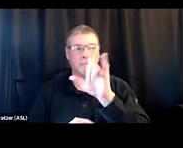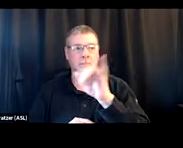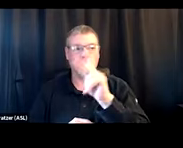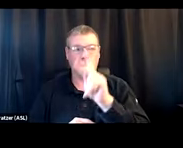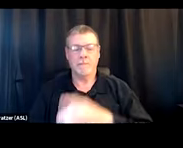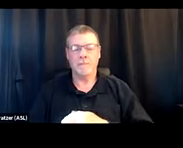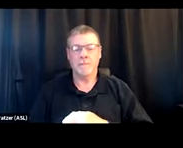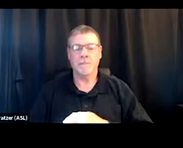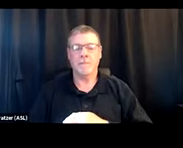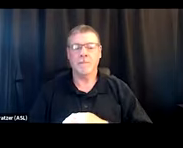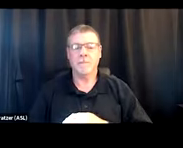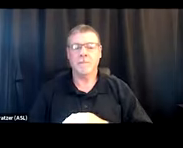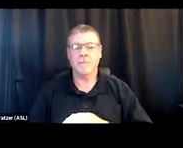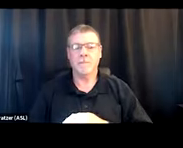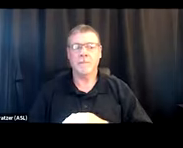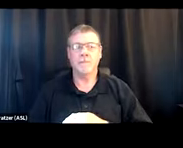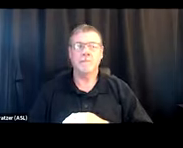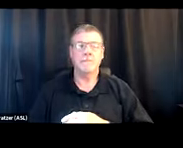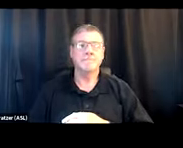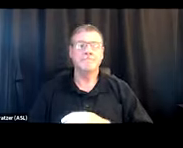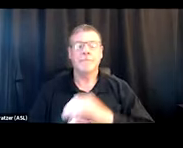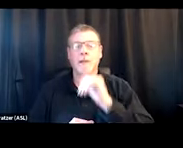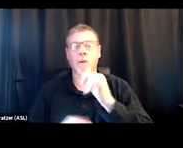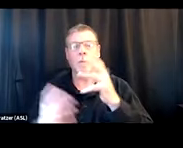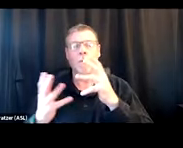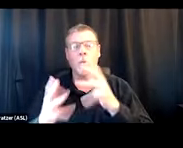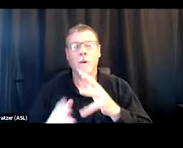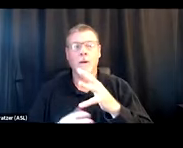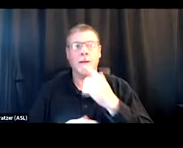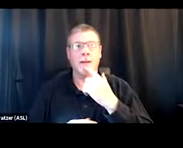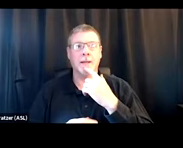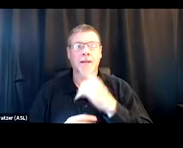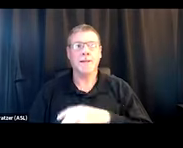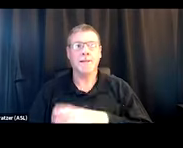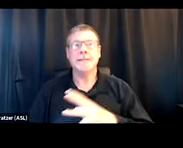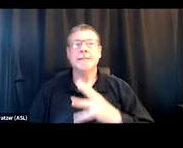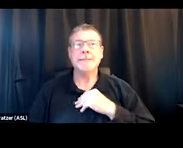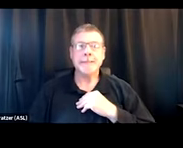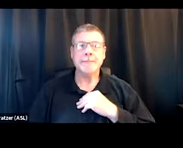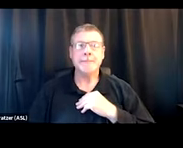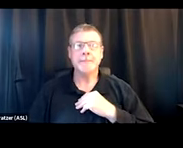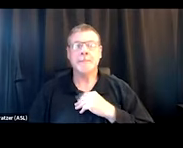It's not like a, I don't wanna say, like, it's gonna be accessible or, like, the solution to everyone,